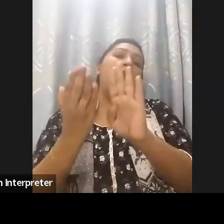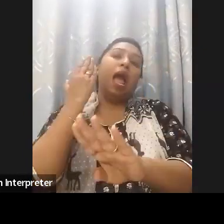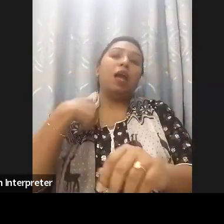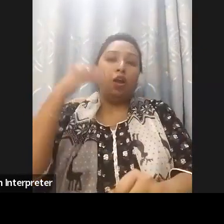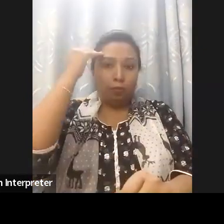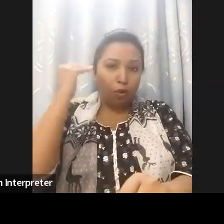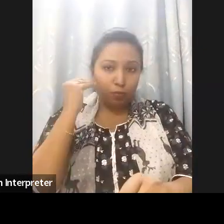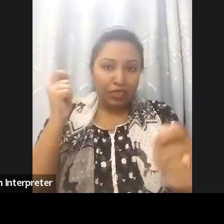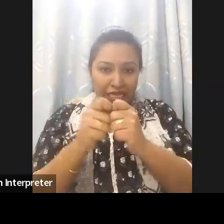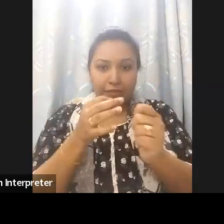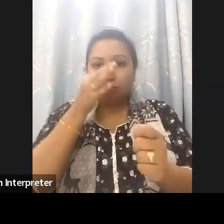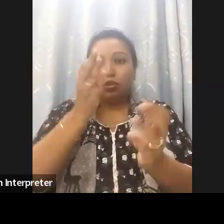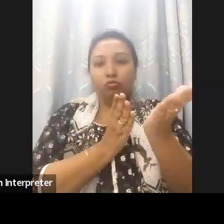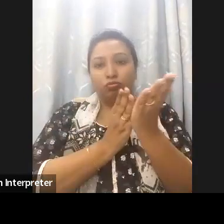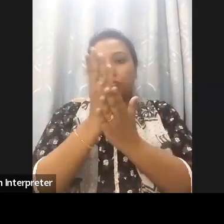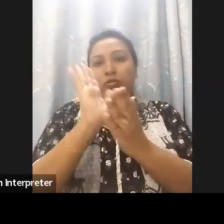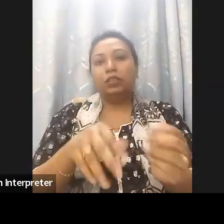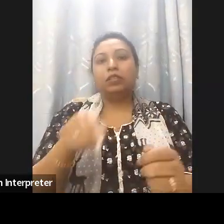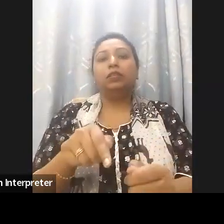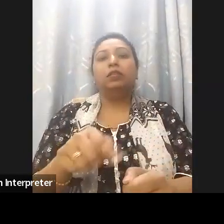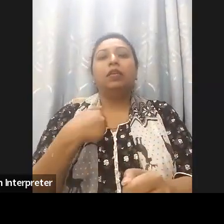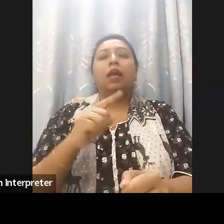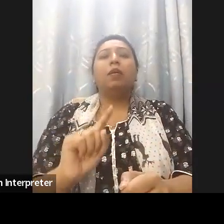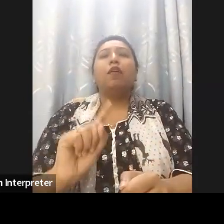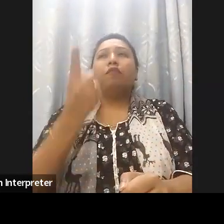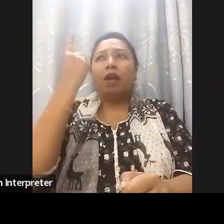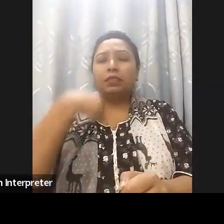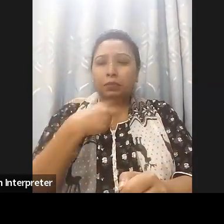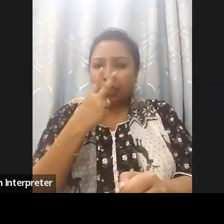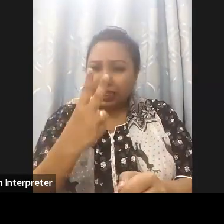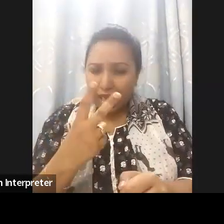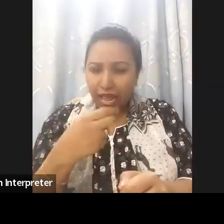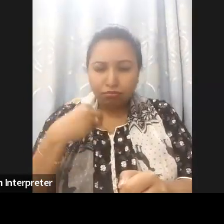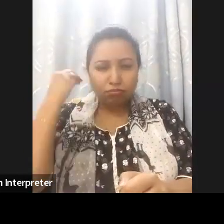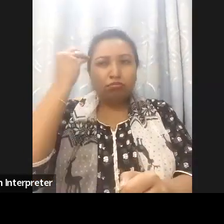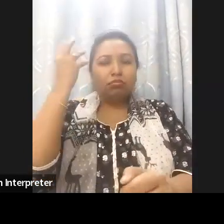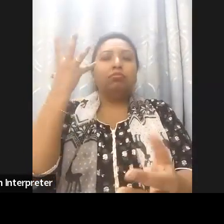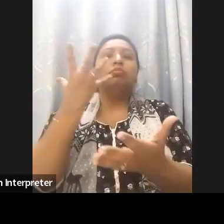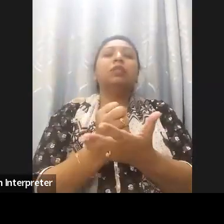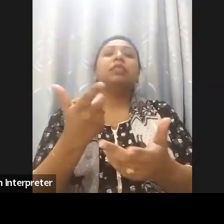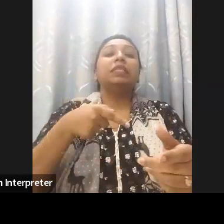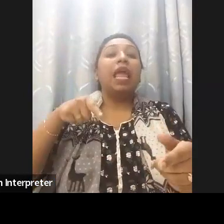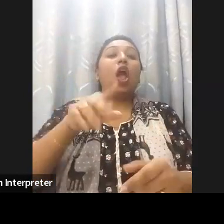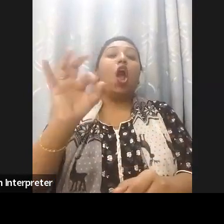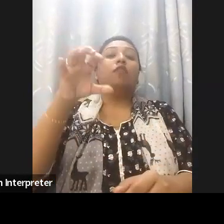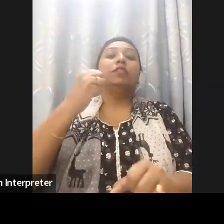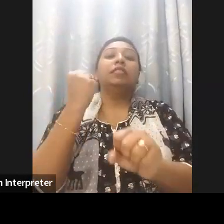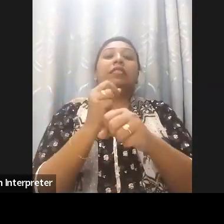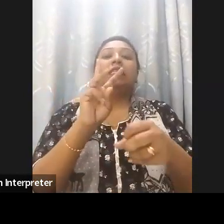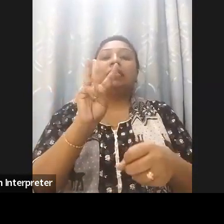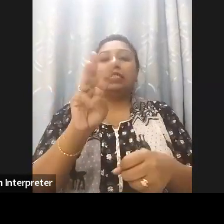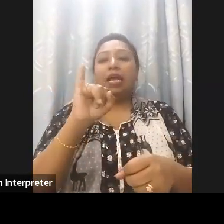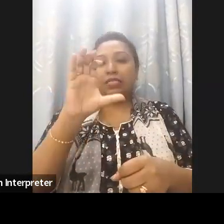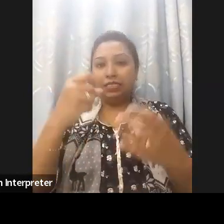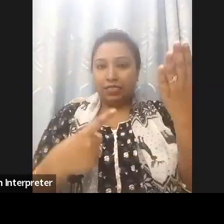of the things that inspired me to be part of this organization is its commitment to